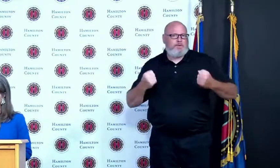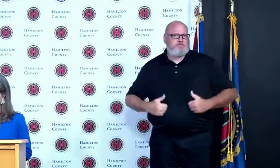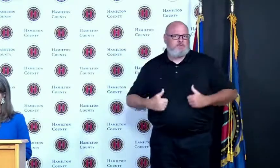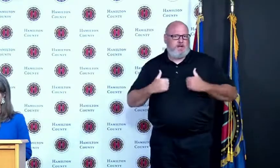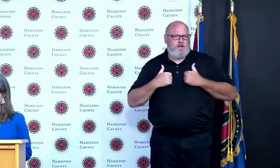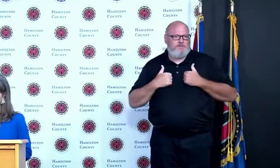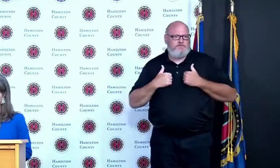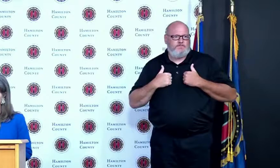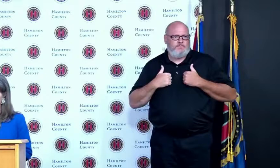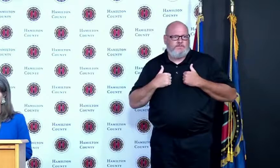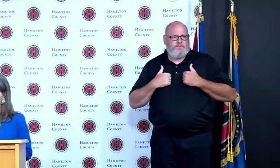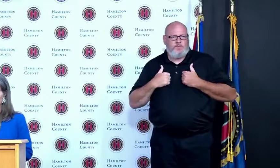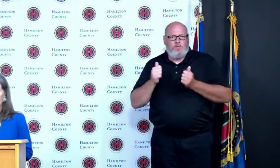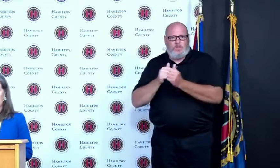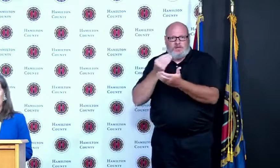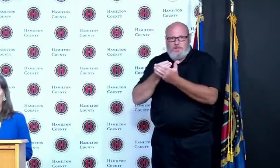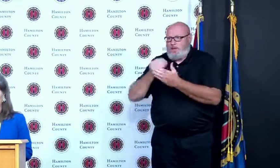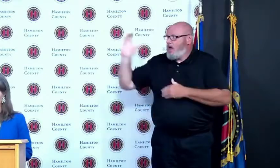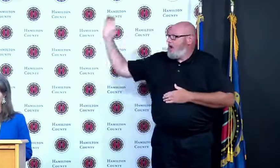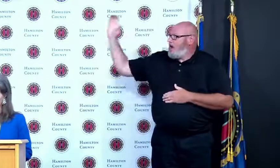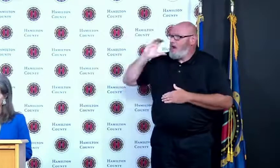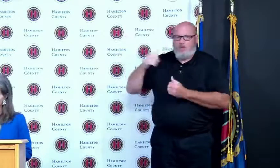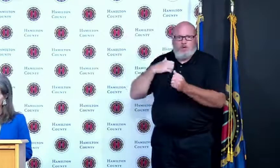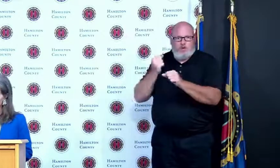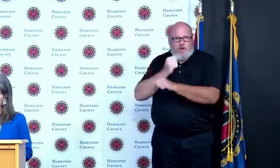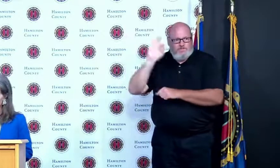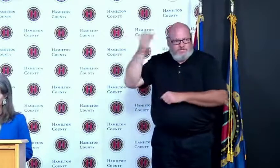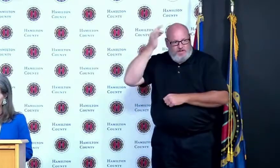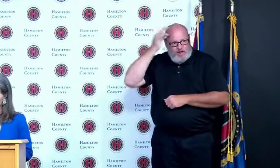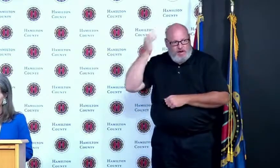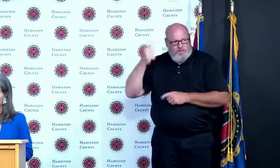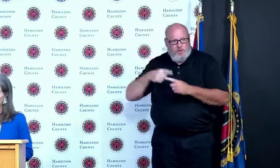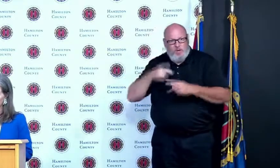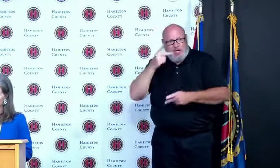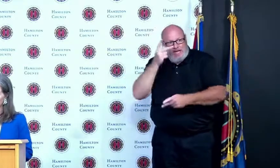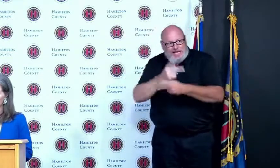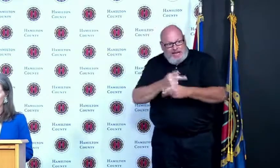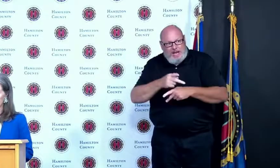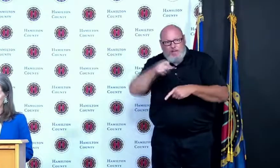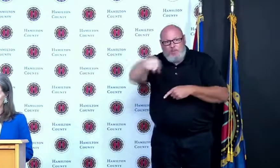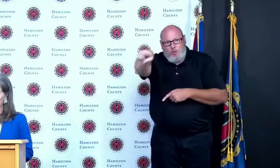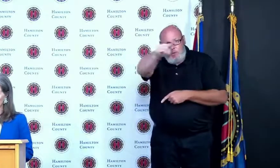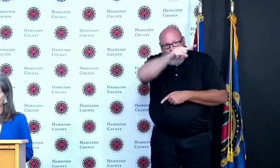invest federal dollars to keep people in their homes keep small businesses open